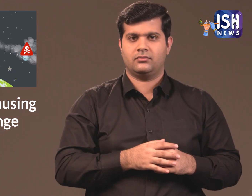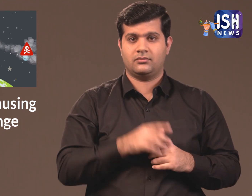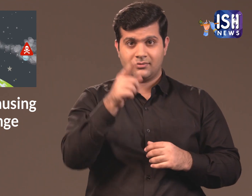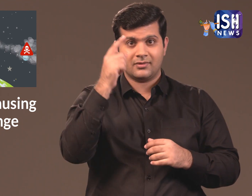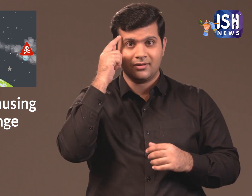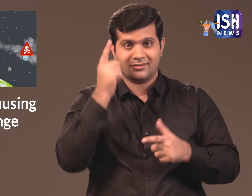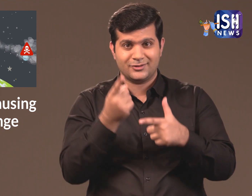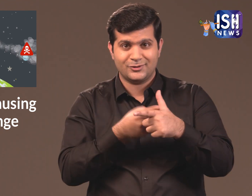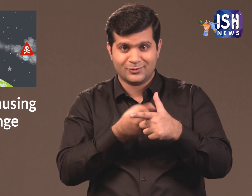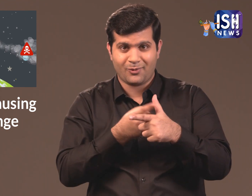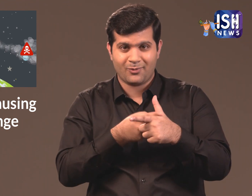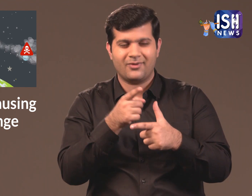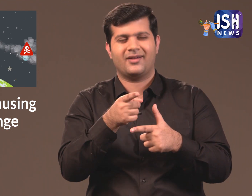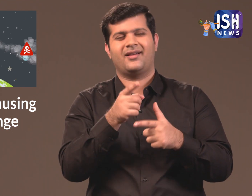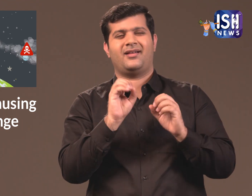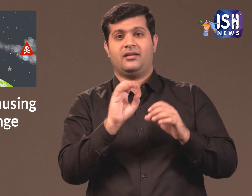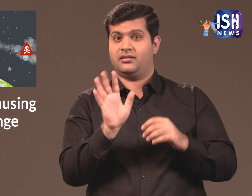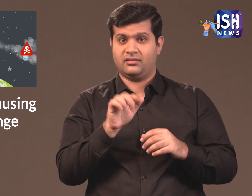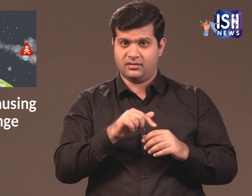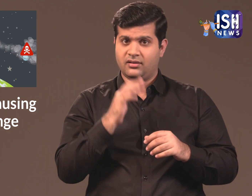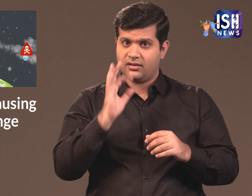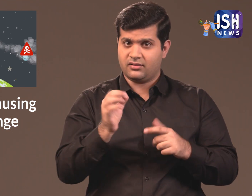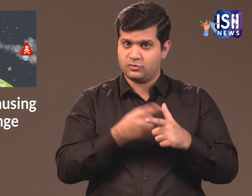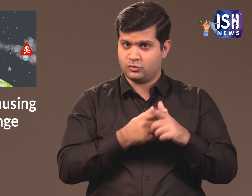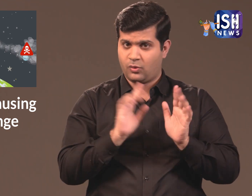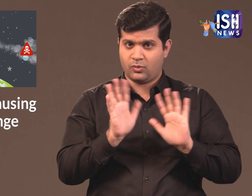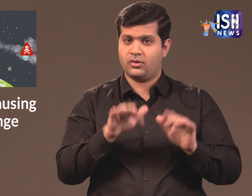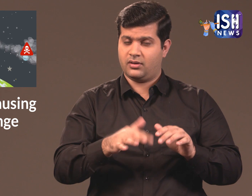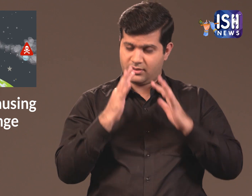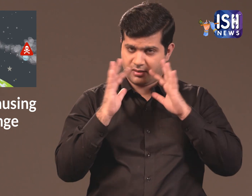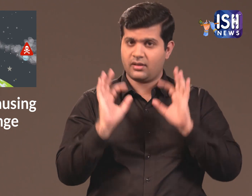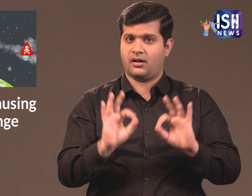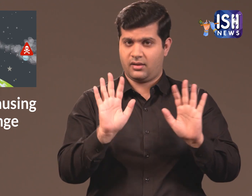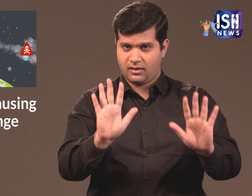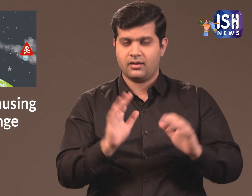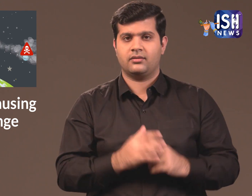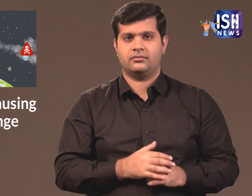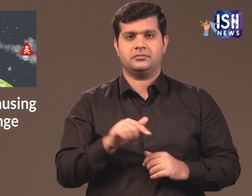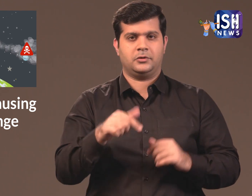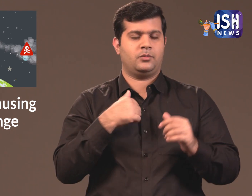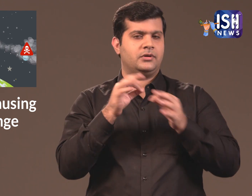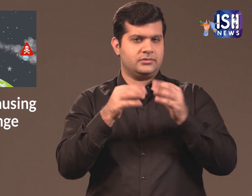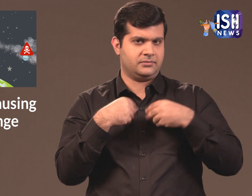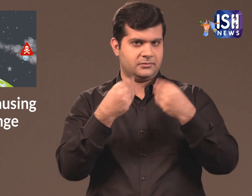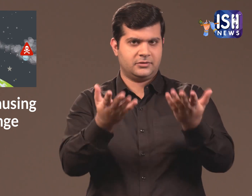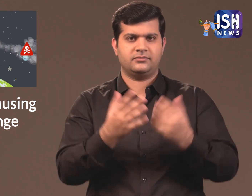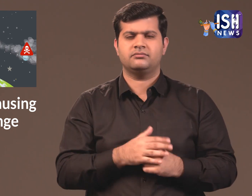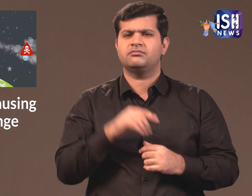You may think this is a joke. However this is the truth, I am not joking. Let me explain.